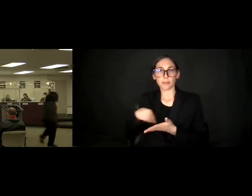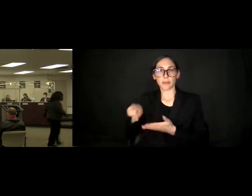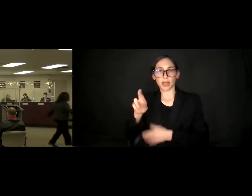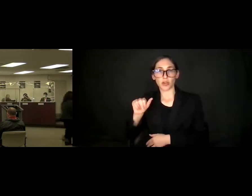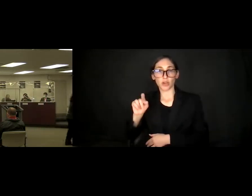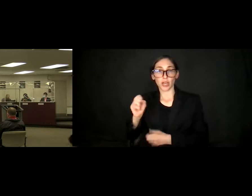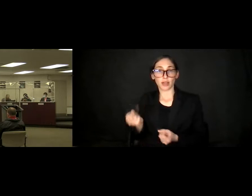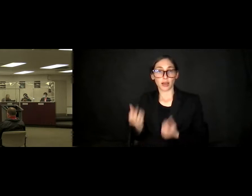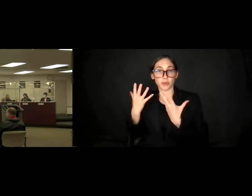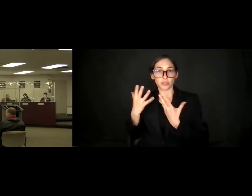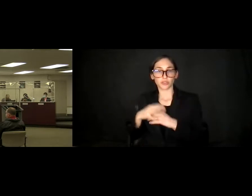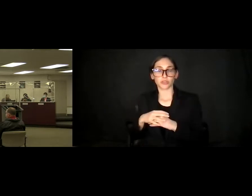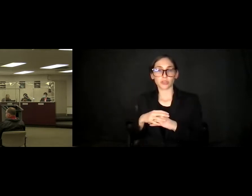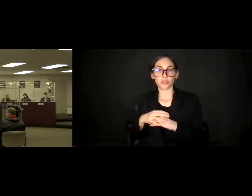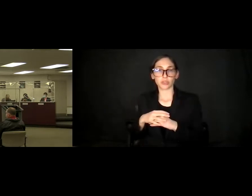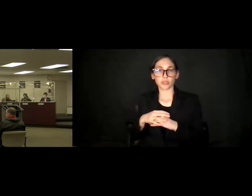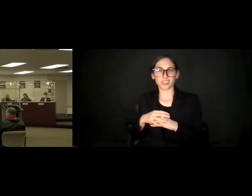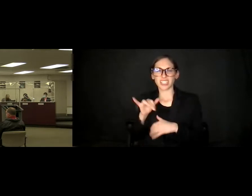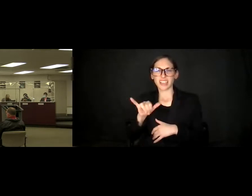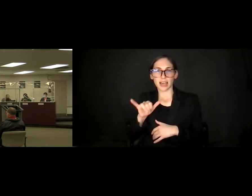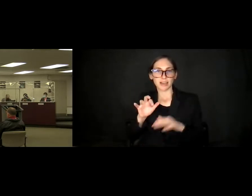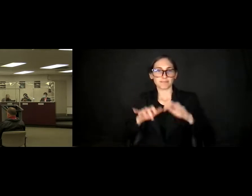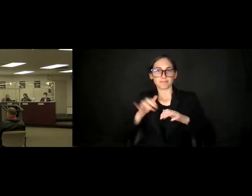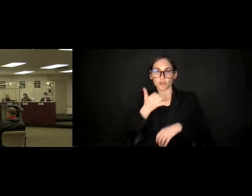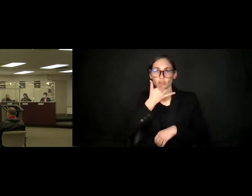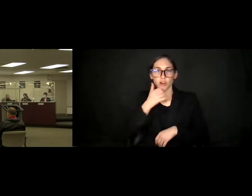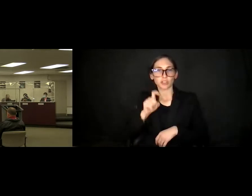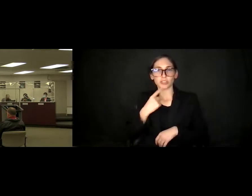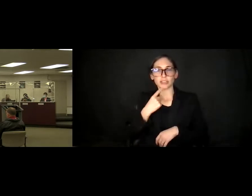was a uh, typo. It should read Range 10, Step 1